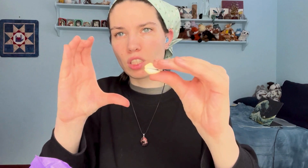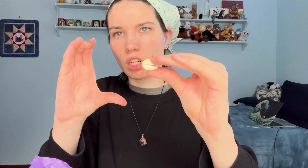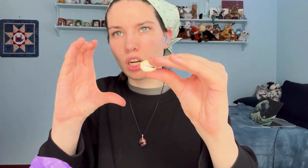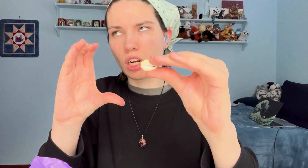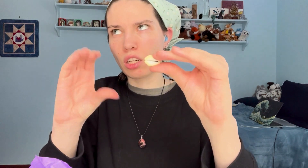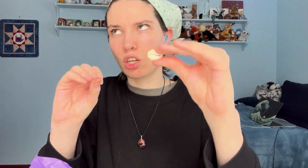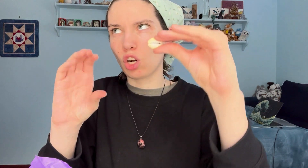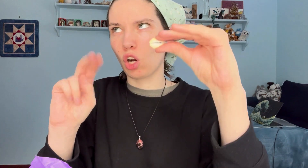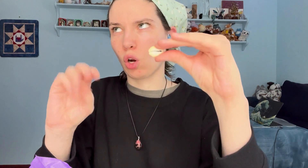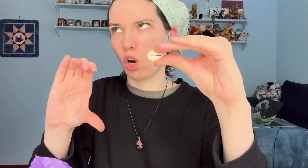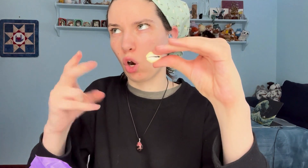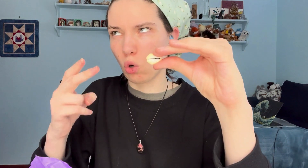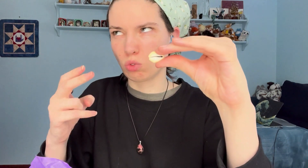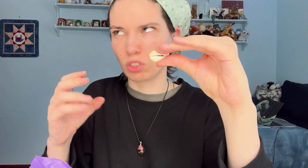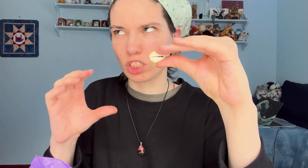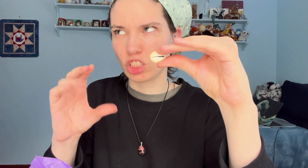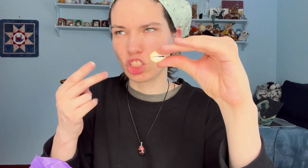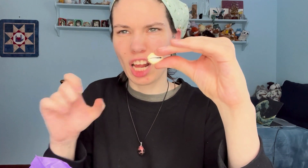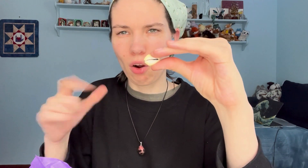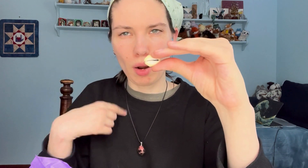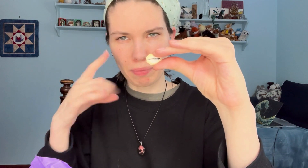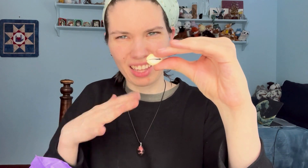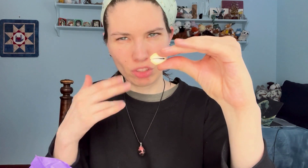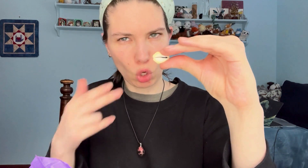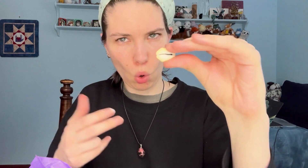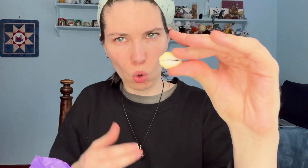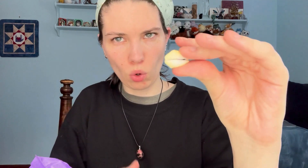A conch shell, I believe it's called